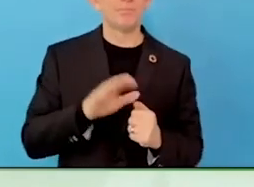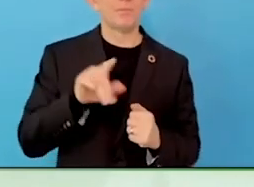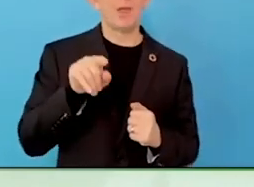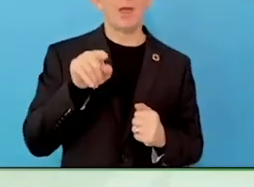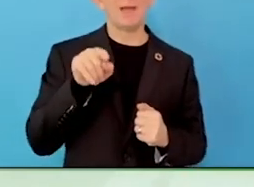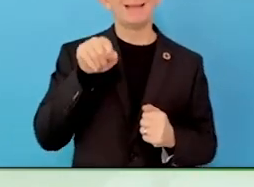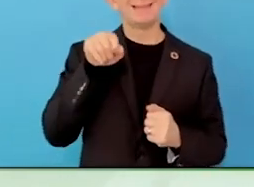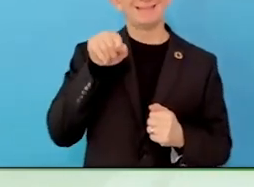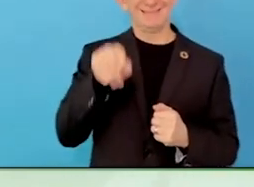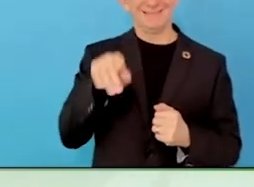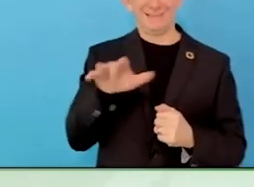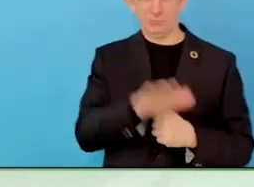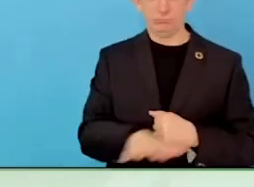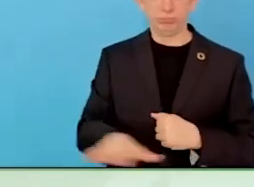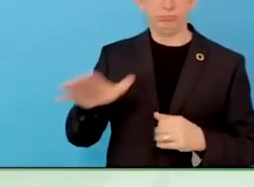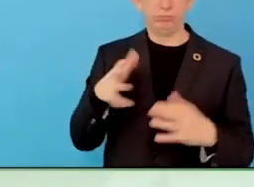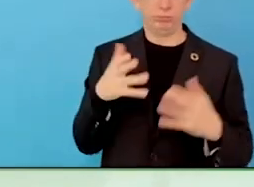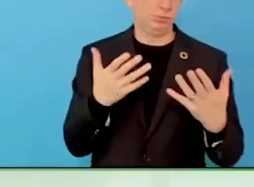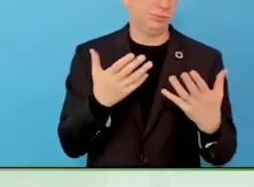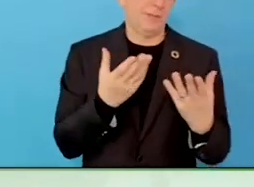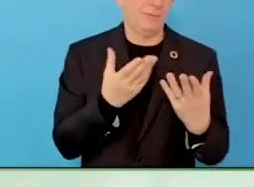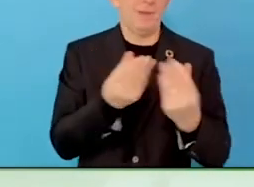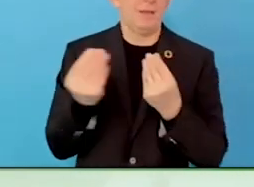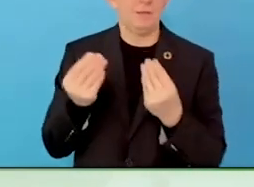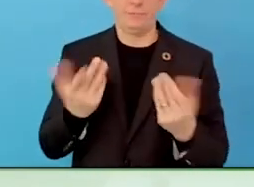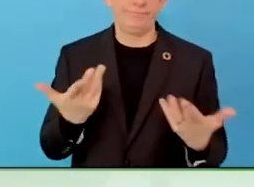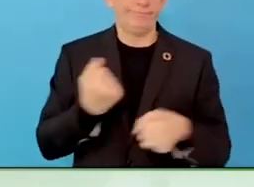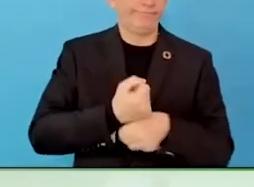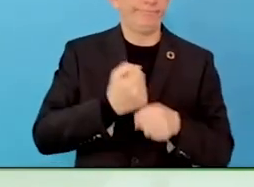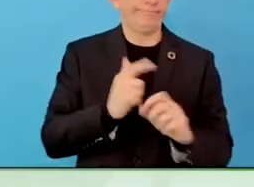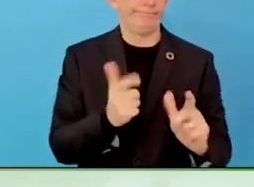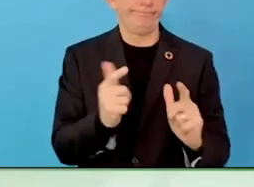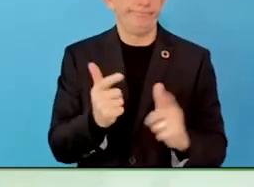And unable to provide for their families.